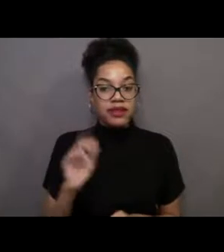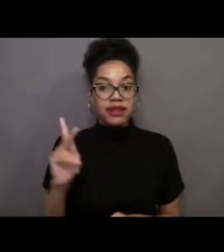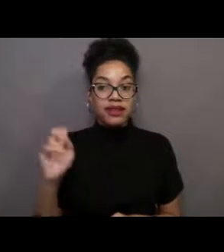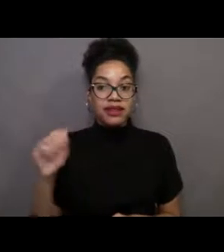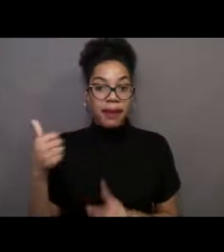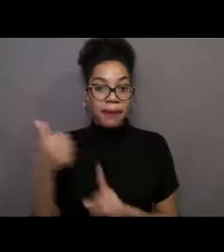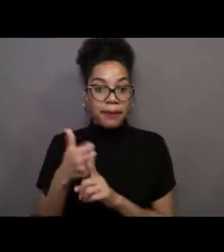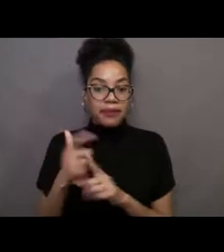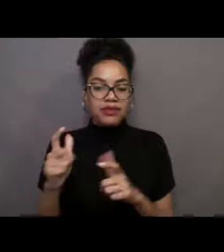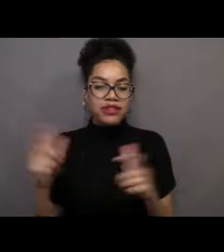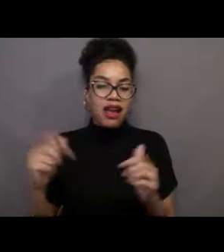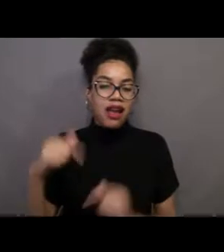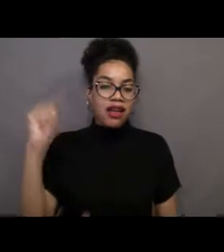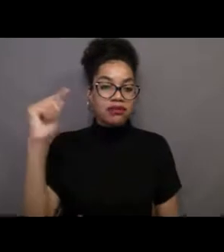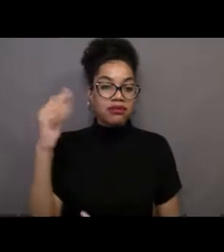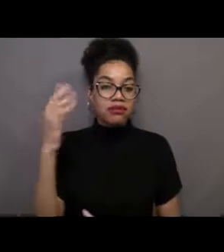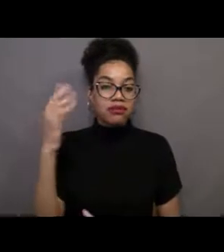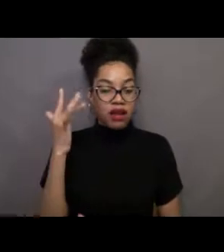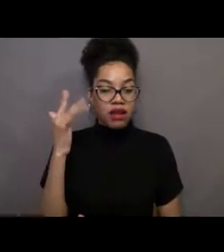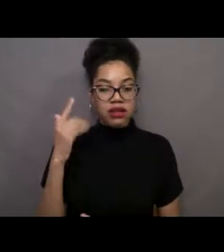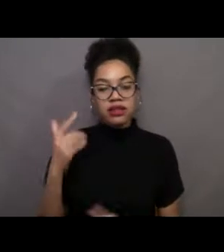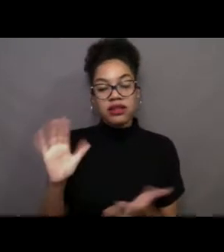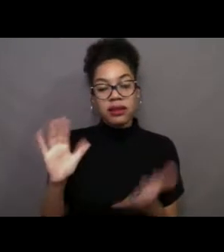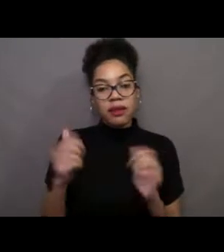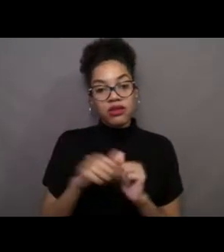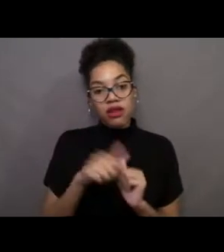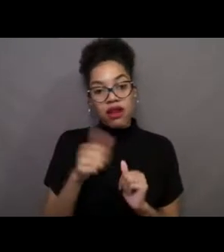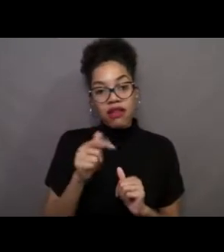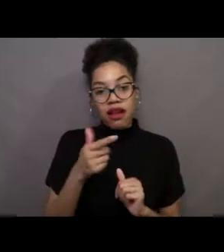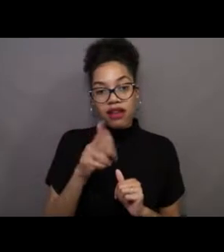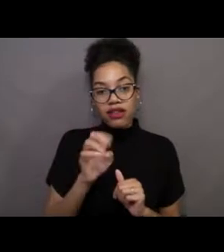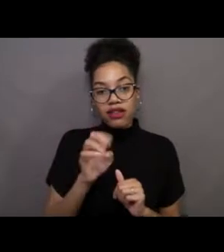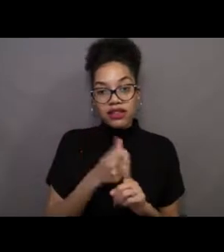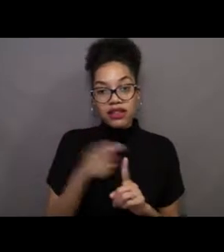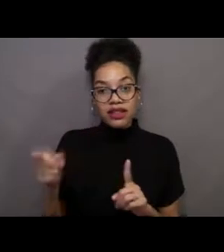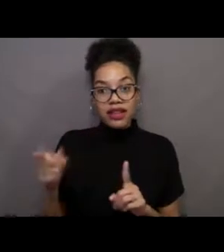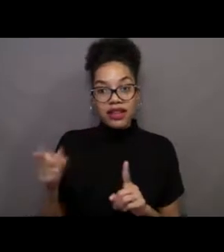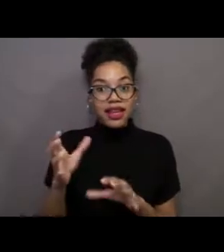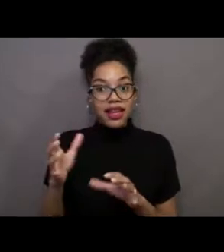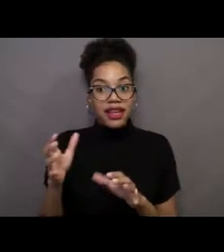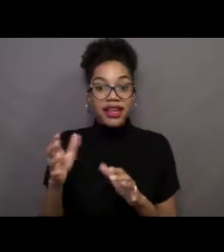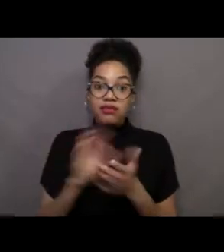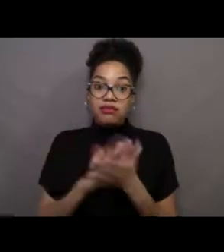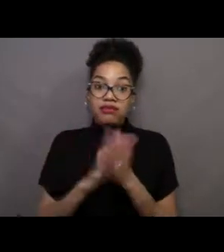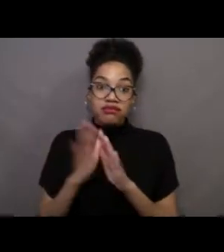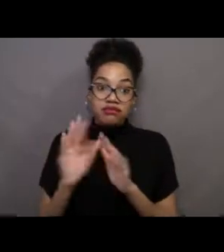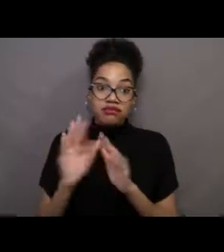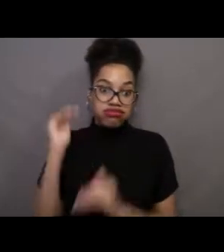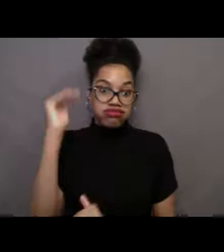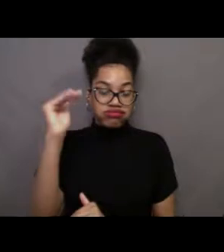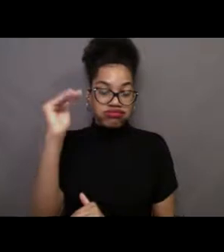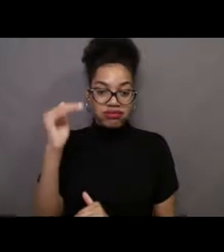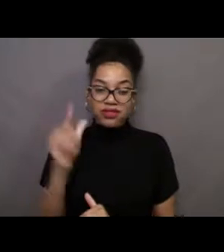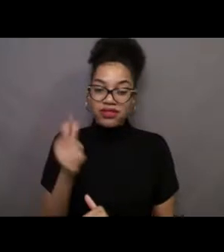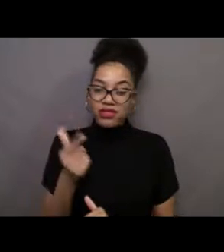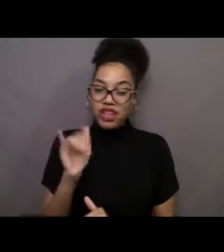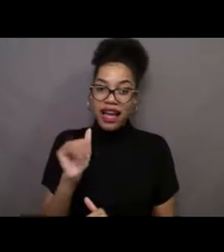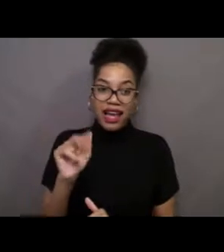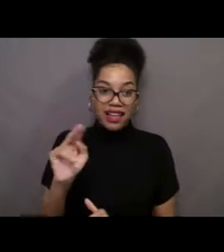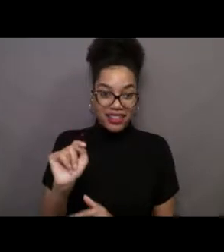because compared to most other algae, they get huge. The term giant is not there just because